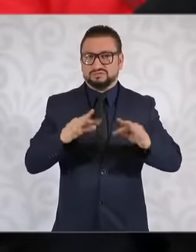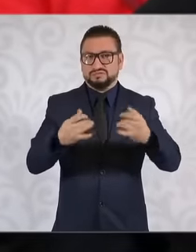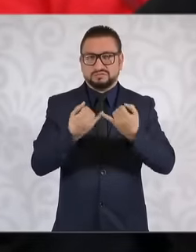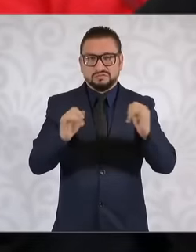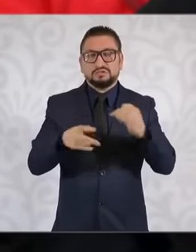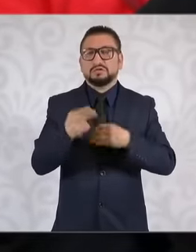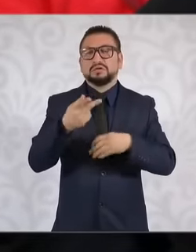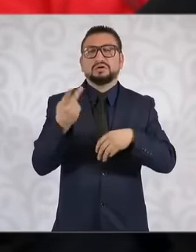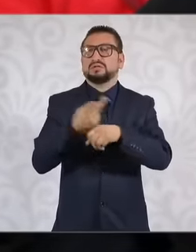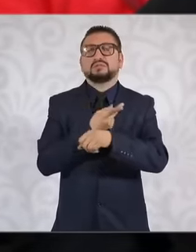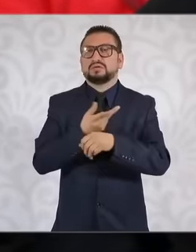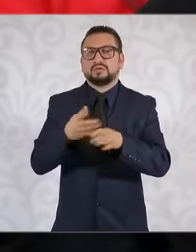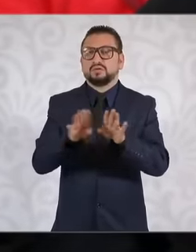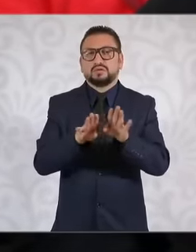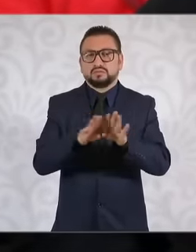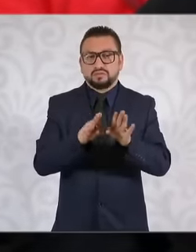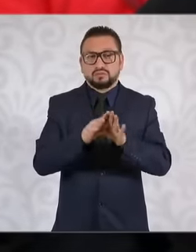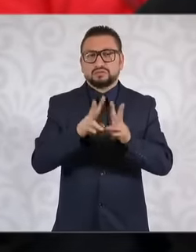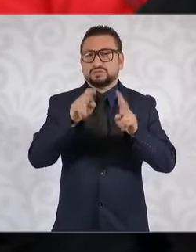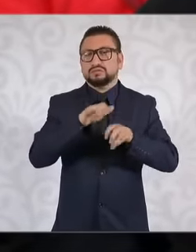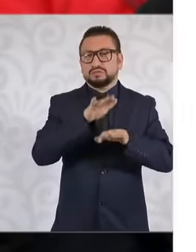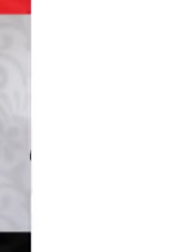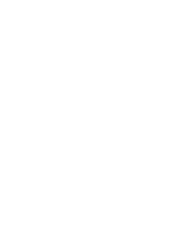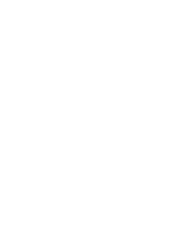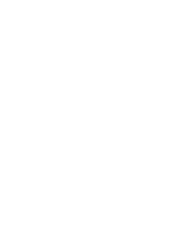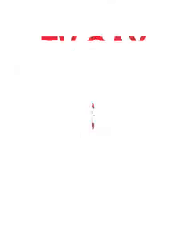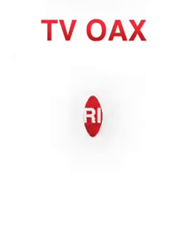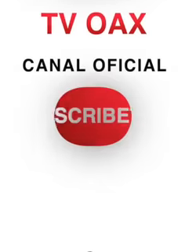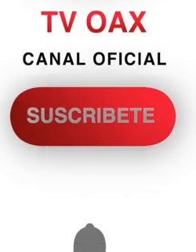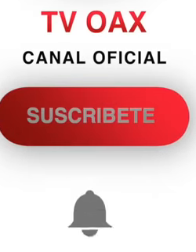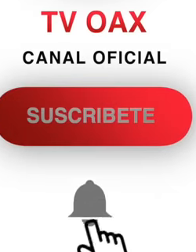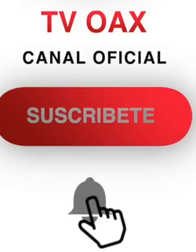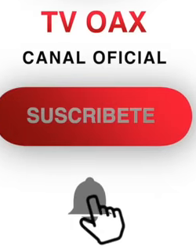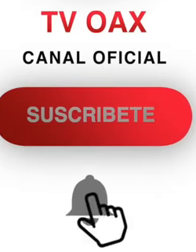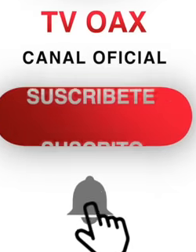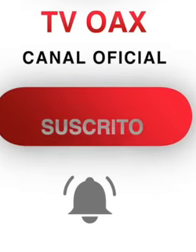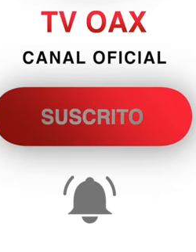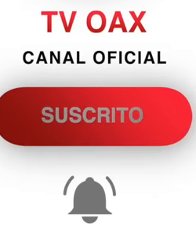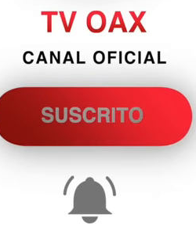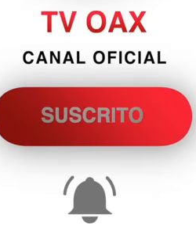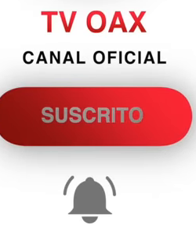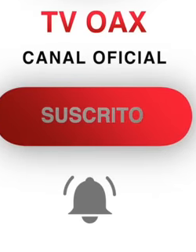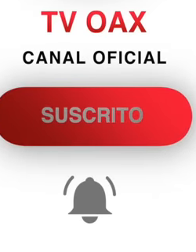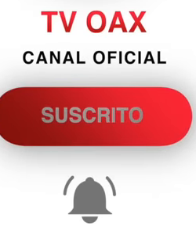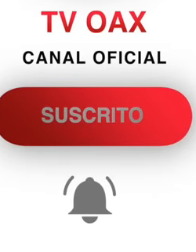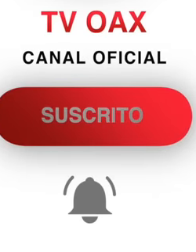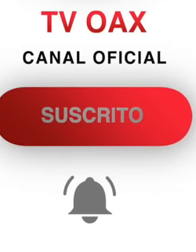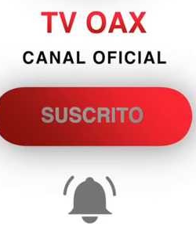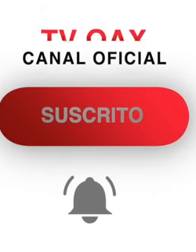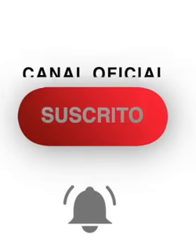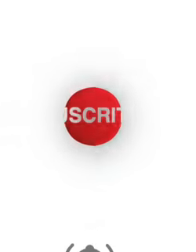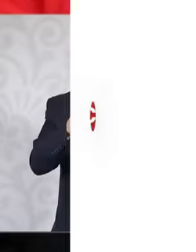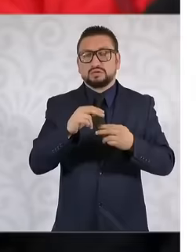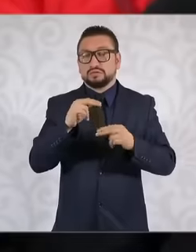reports on how the supply of these recipes has been taking place, the initial number of